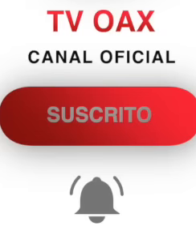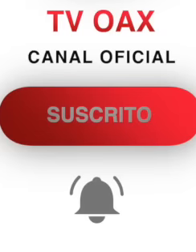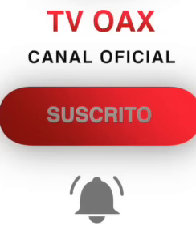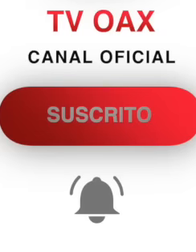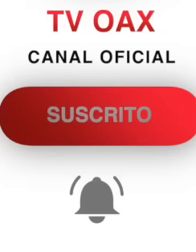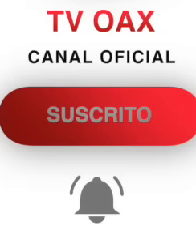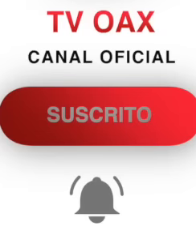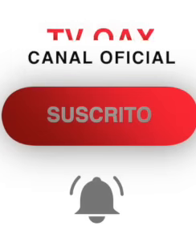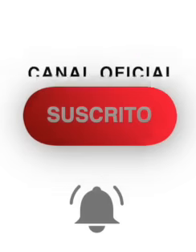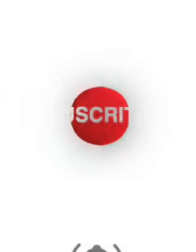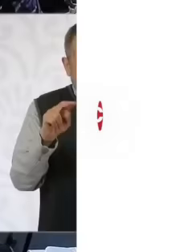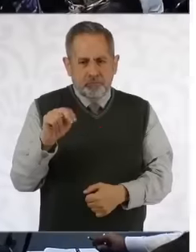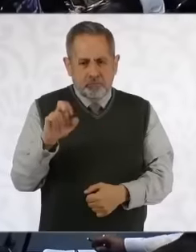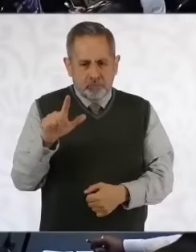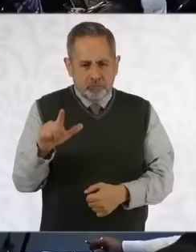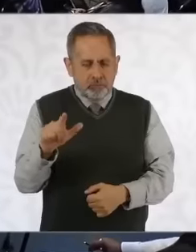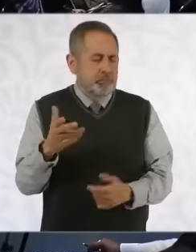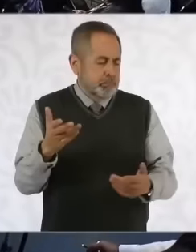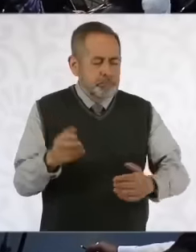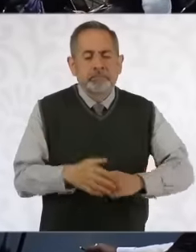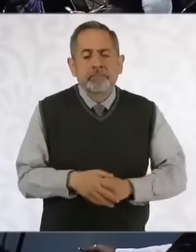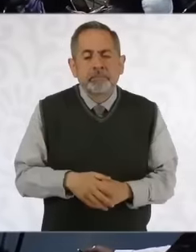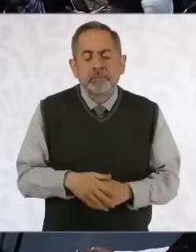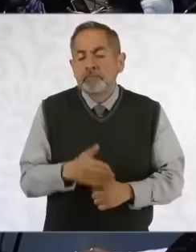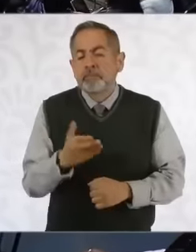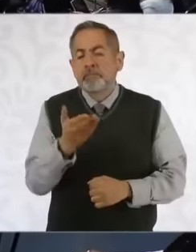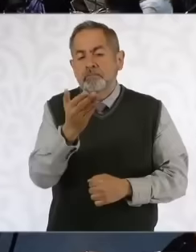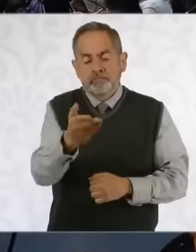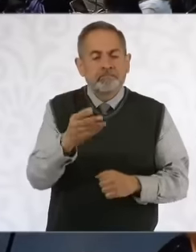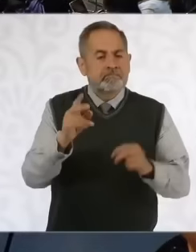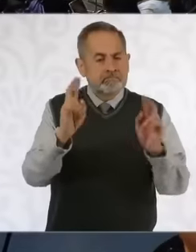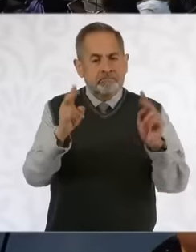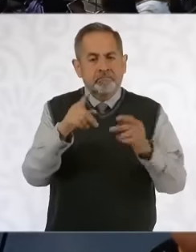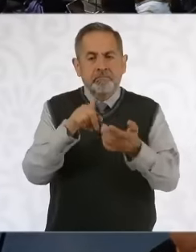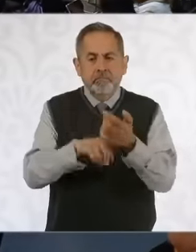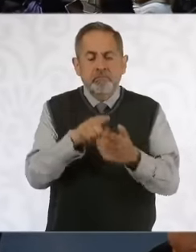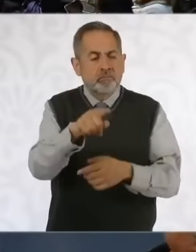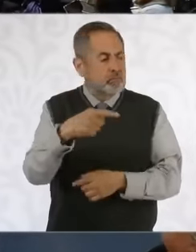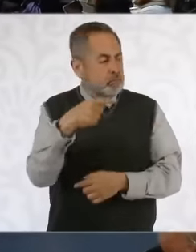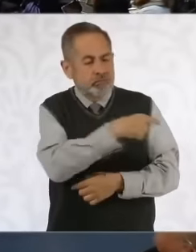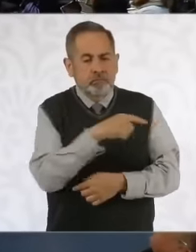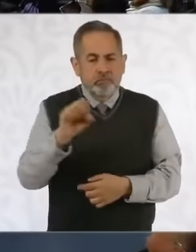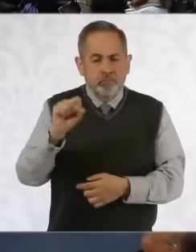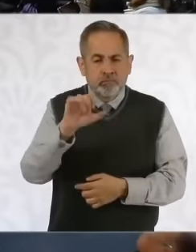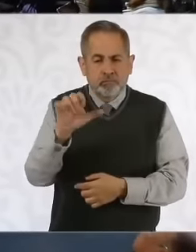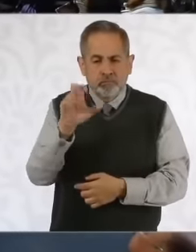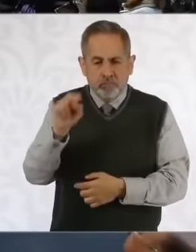MX reporters eh paying a little bit with the topic of the supreme court eh the exposition of